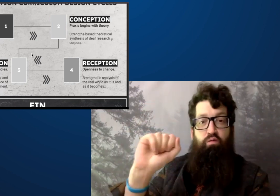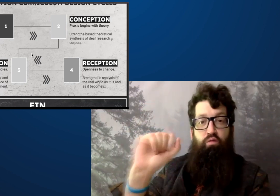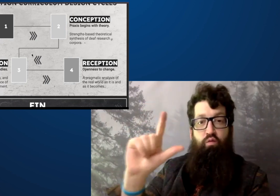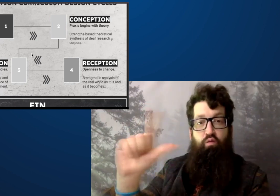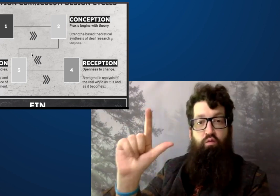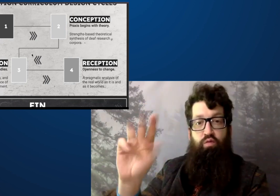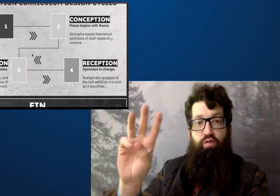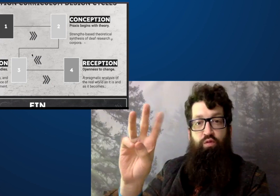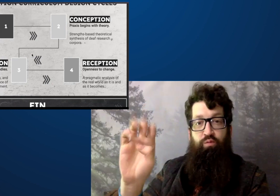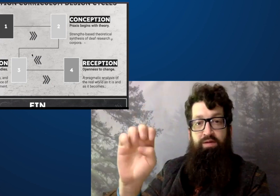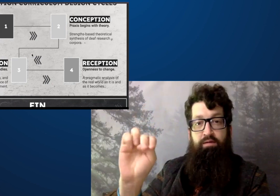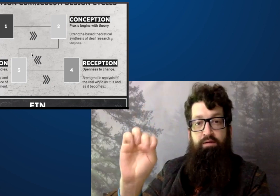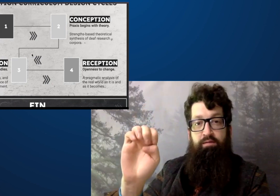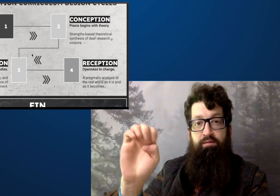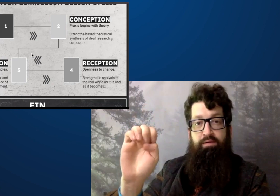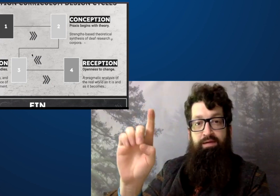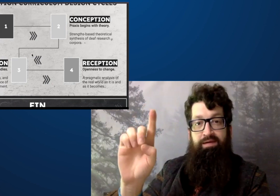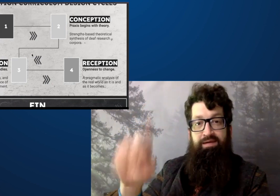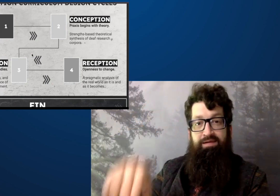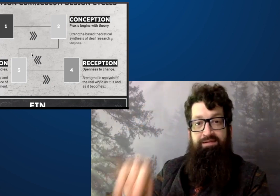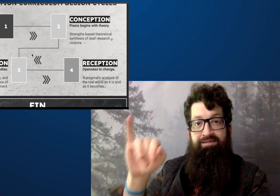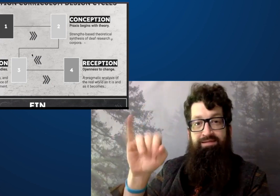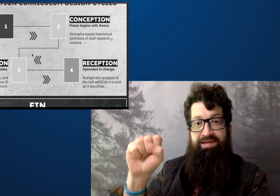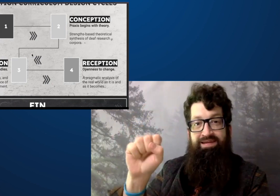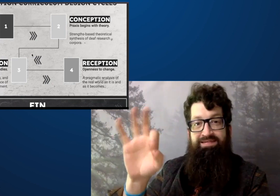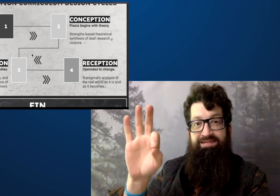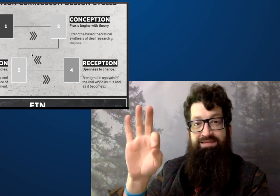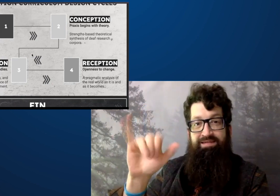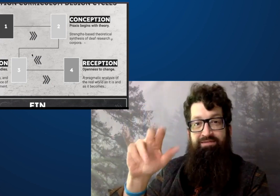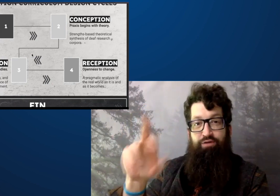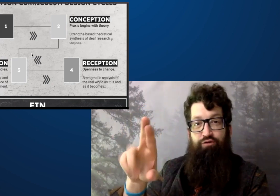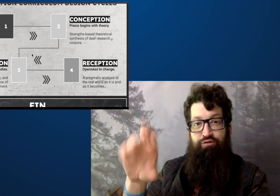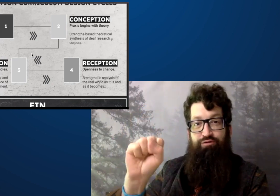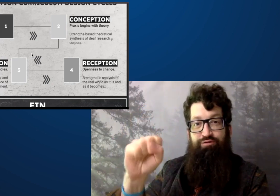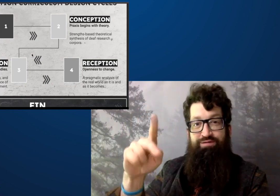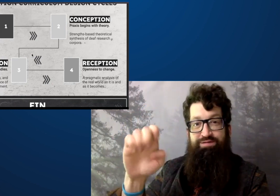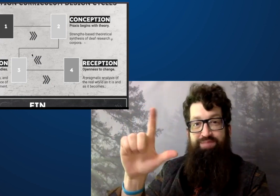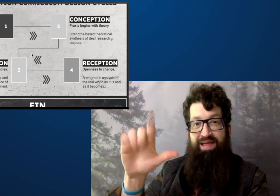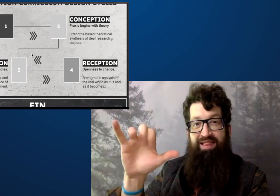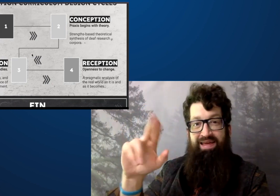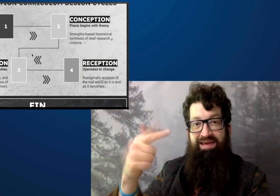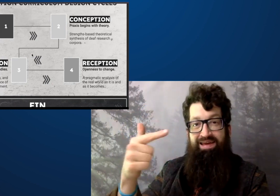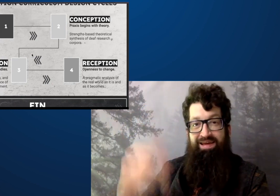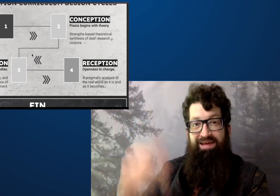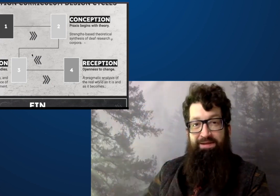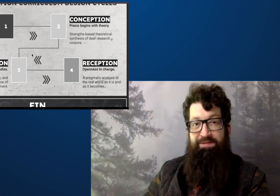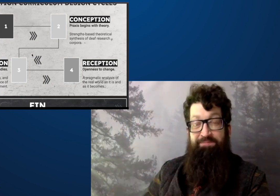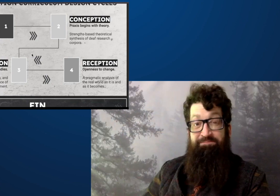that was an idea of finger spelling everything.